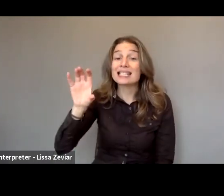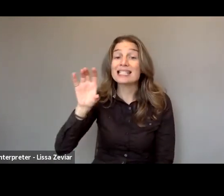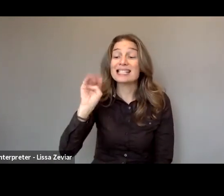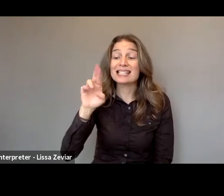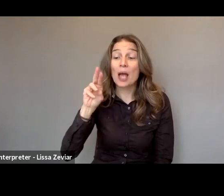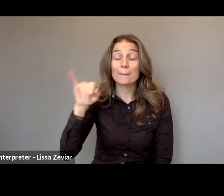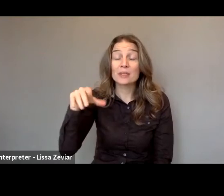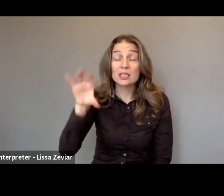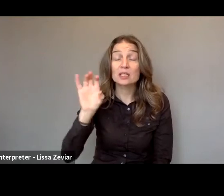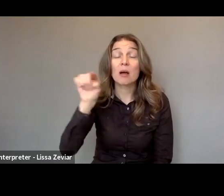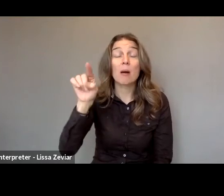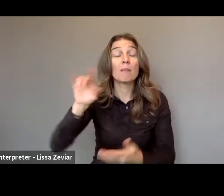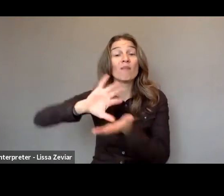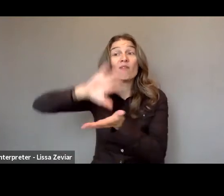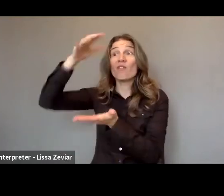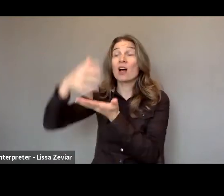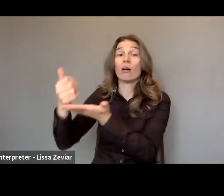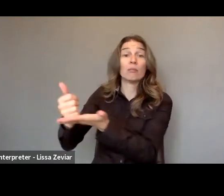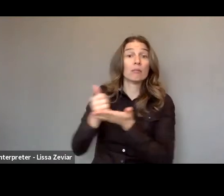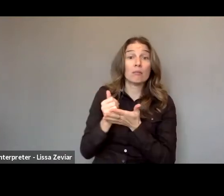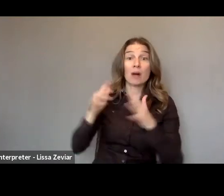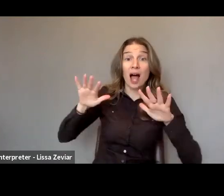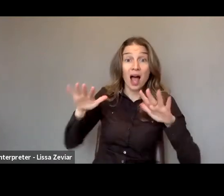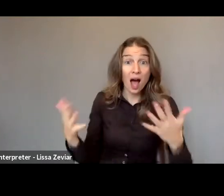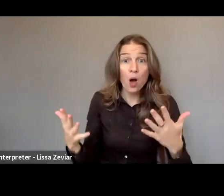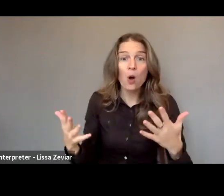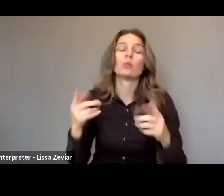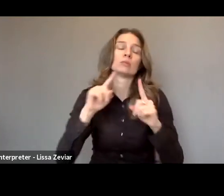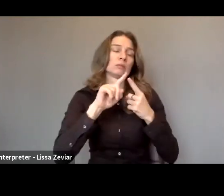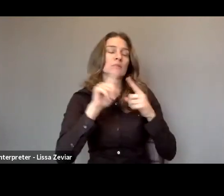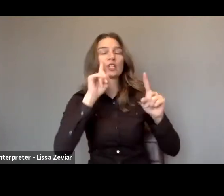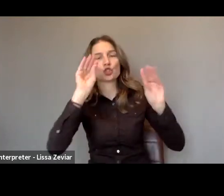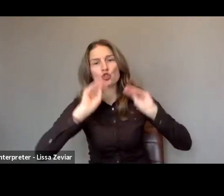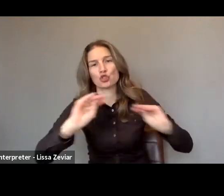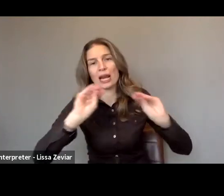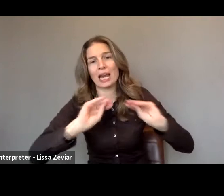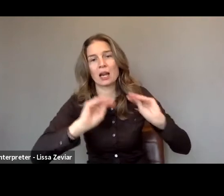For us it's urgent to develop training programmes for stakeholders,